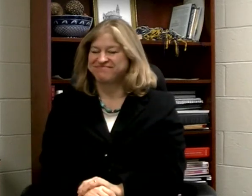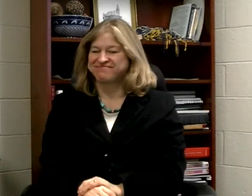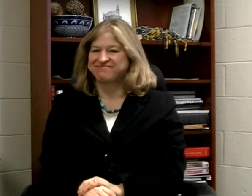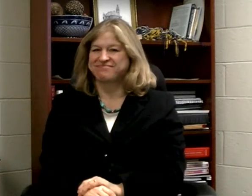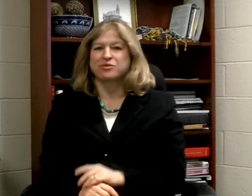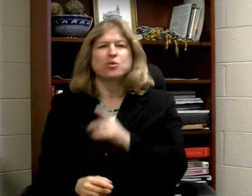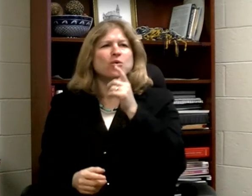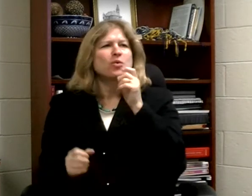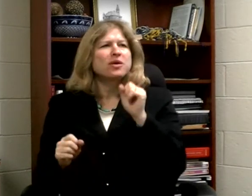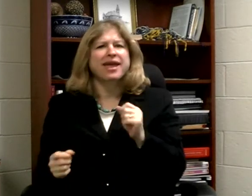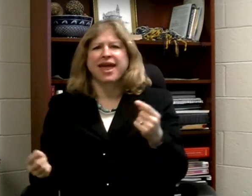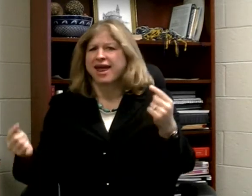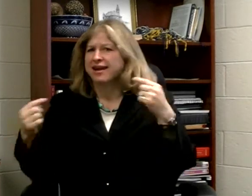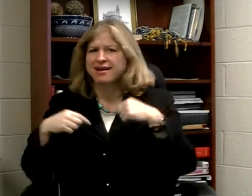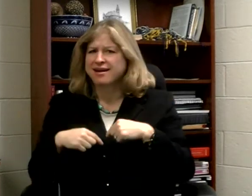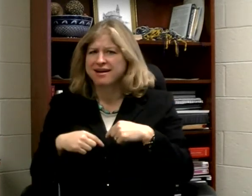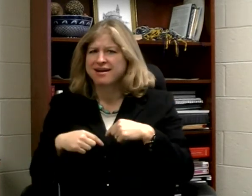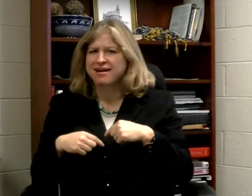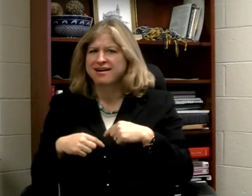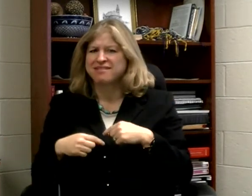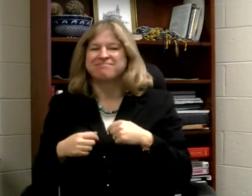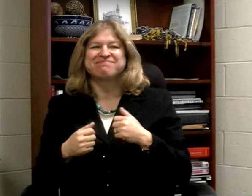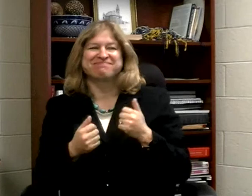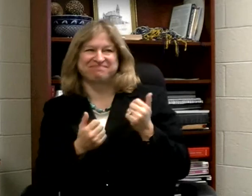Who may visit the ombuds office?